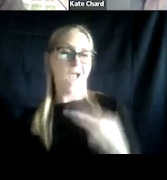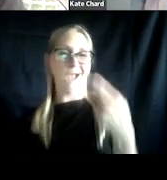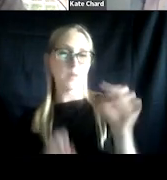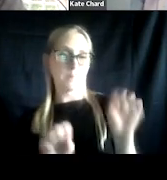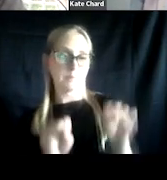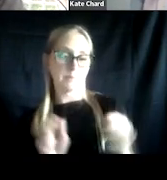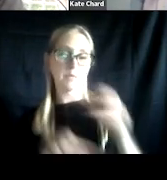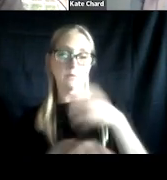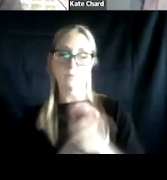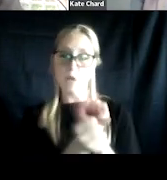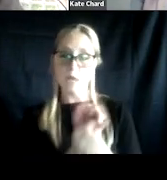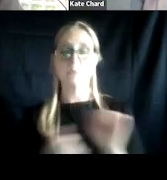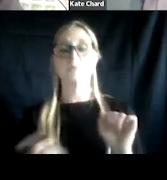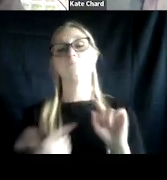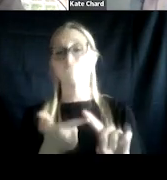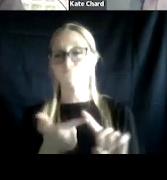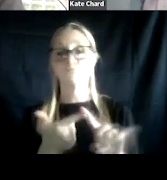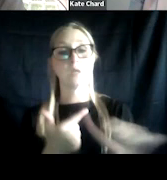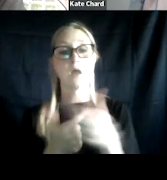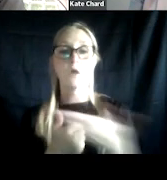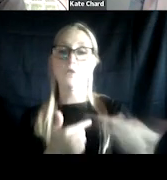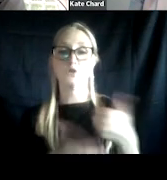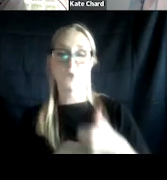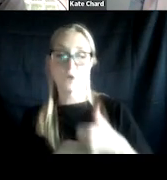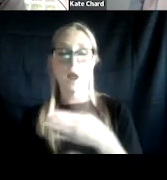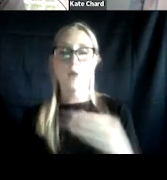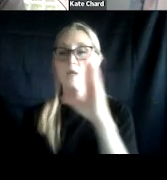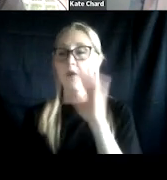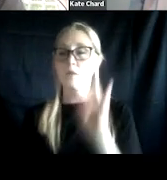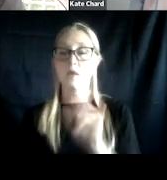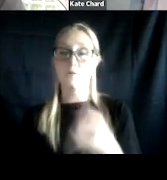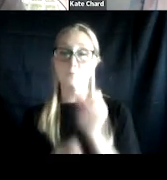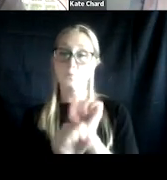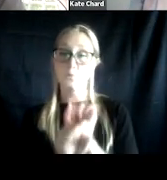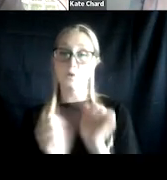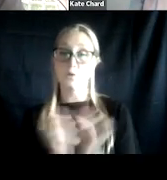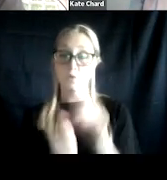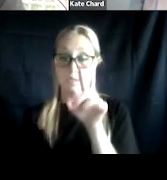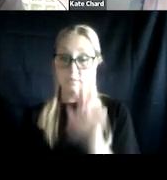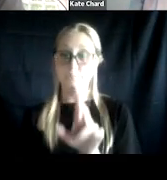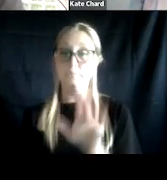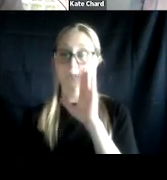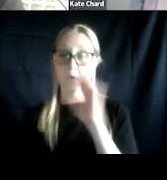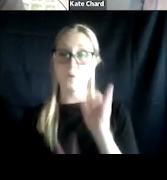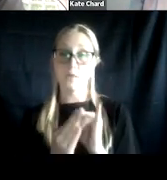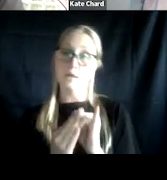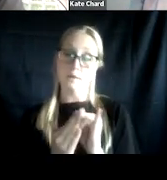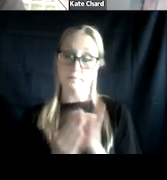compared to veterans without PTSD. And we know from the work that Dr. Finlay does examining data specifically from our programs within VA,